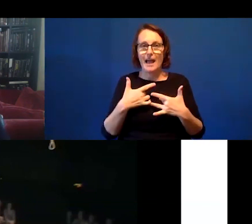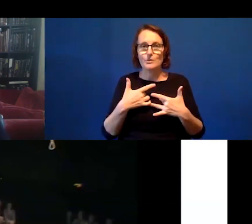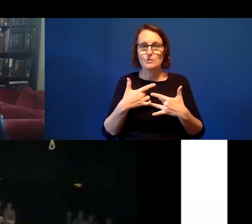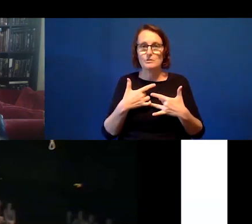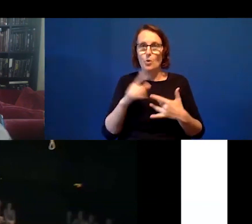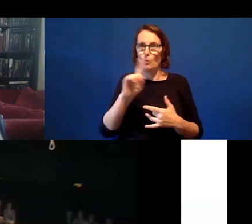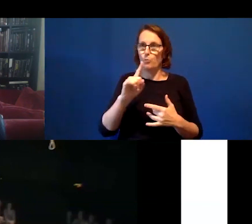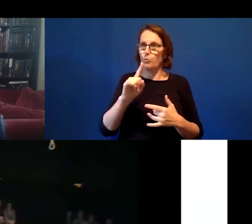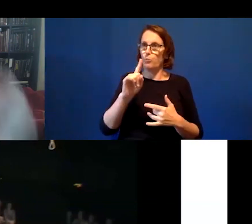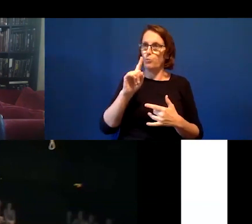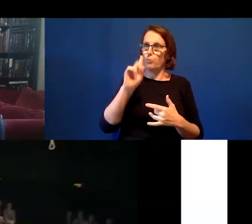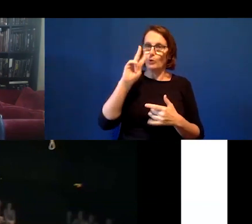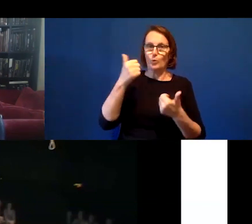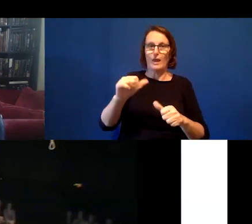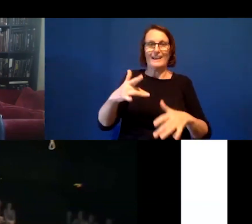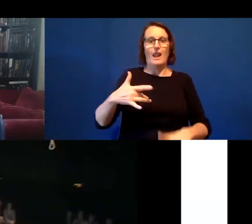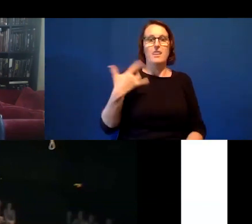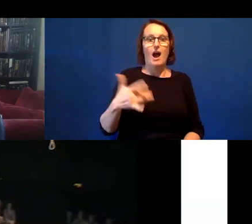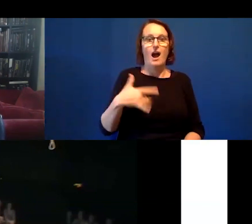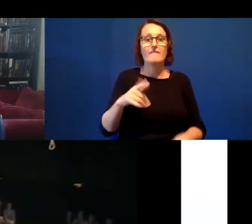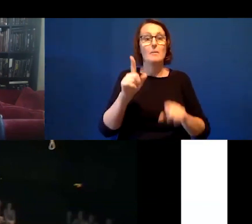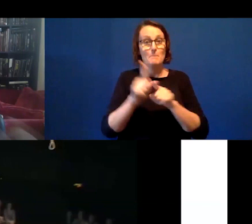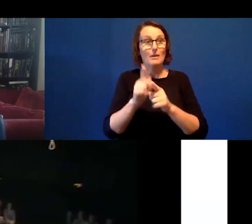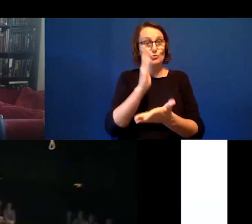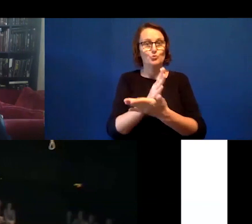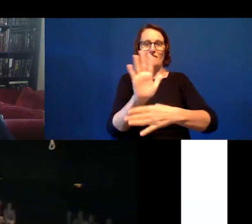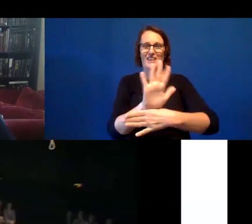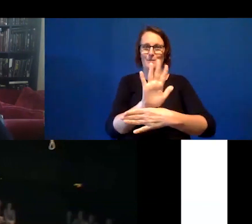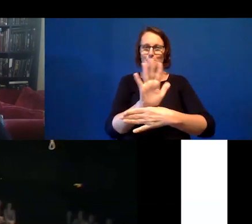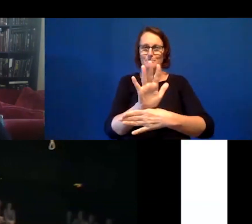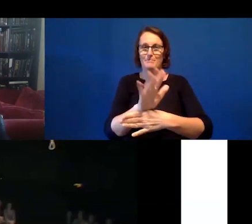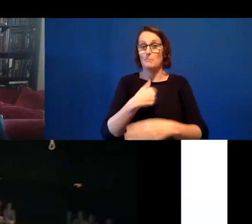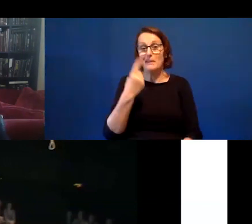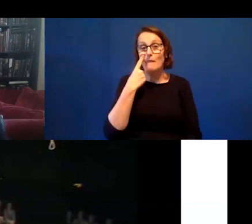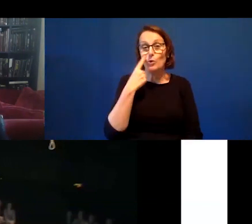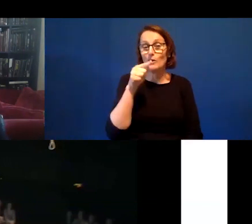performance is like in the film format. You can check that out. I